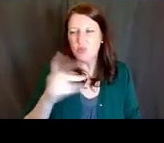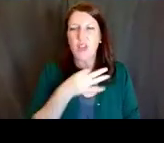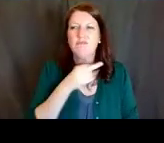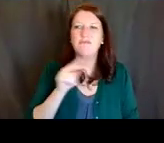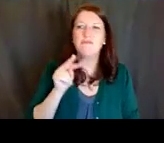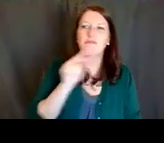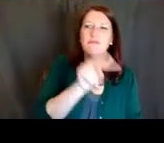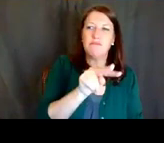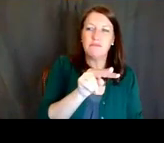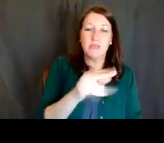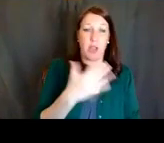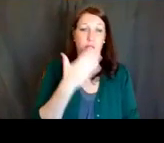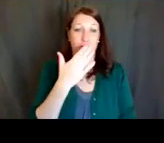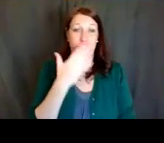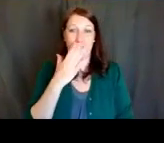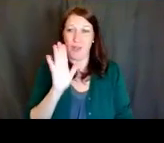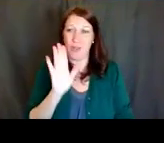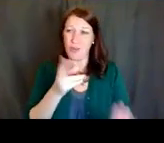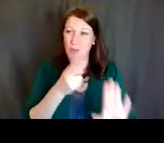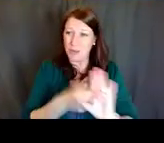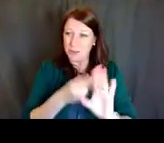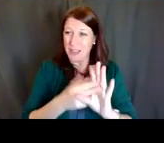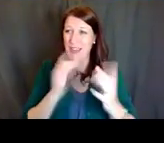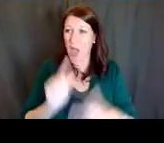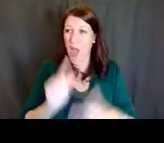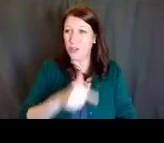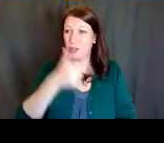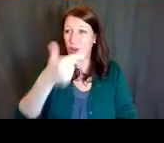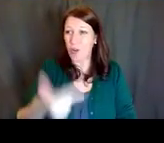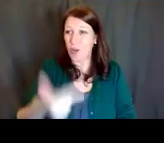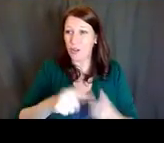Now I will hand this over to Dr. Amanda Boyce.